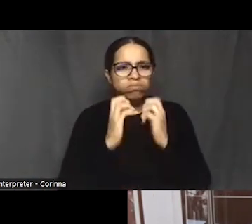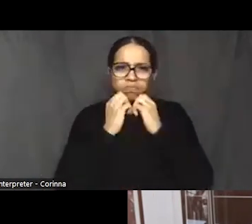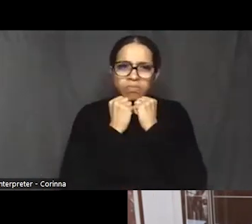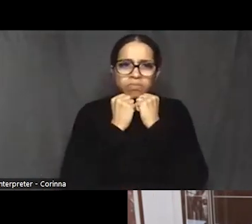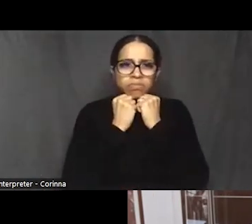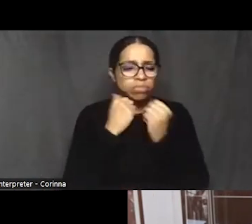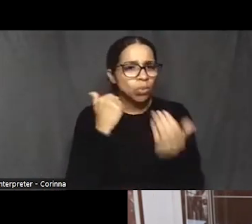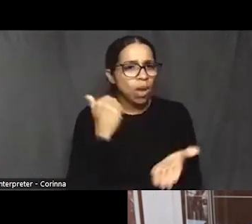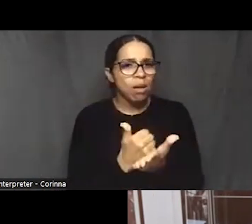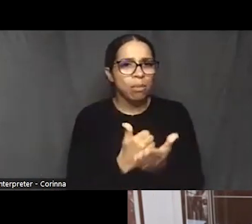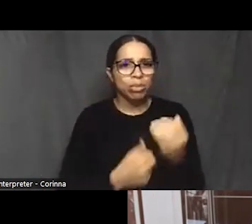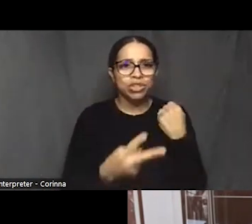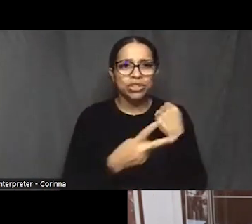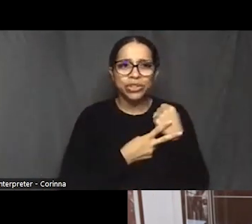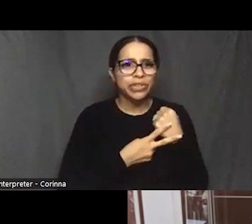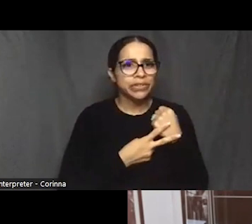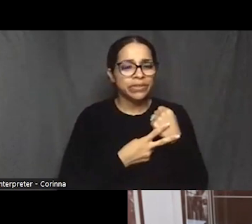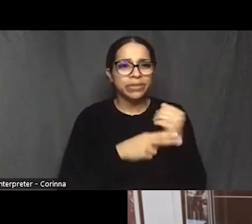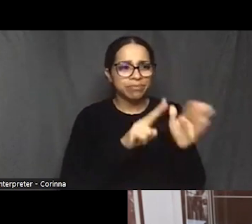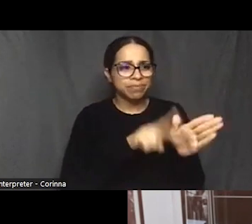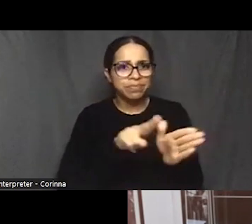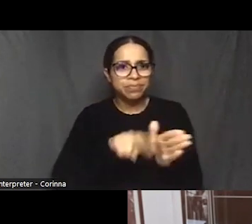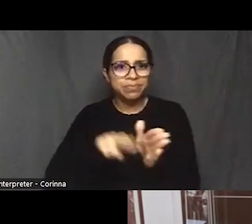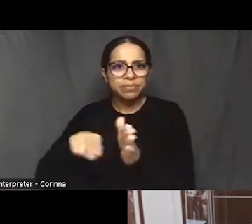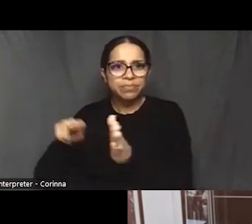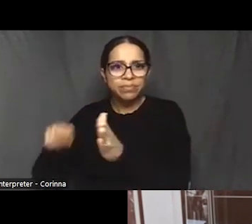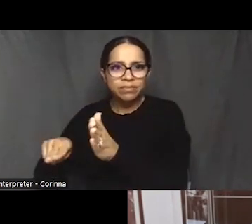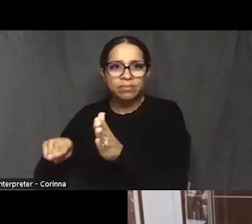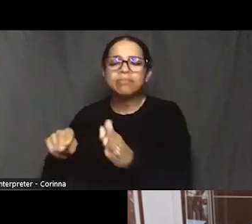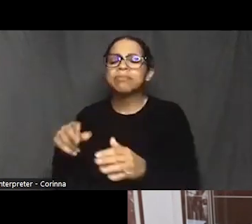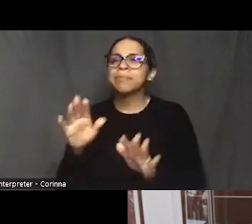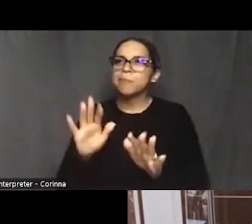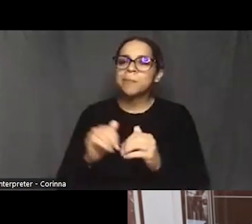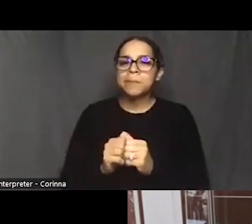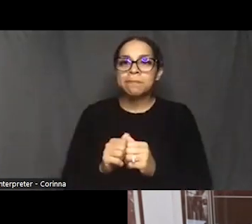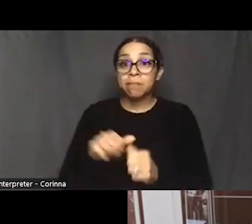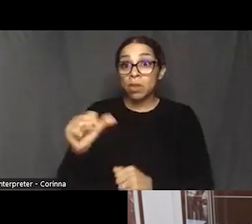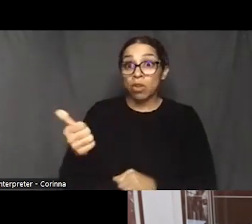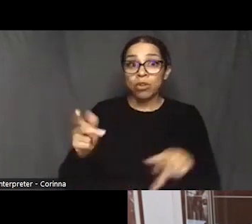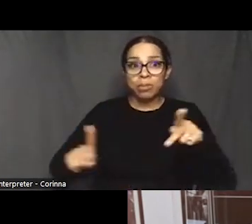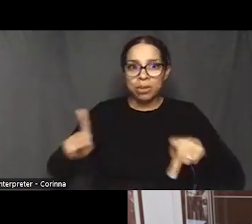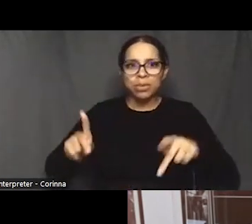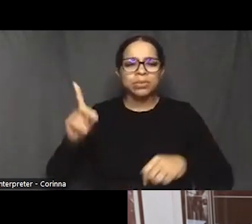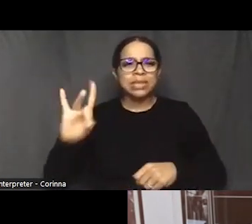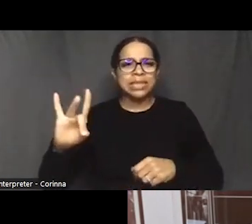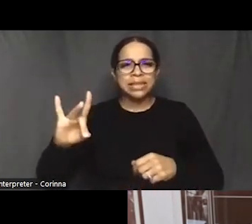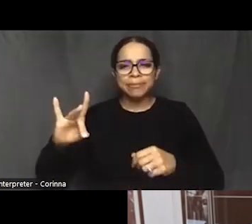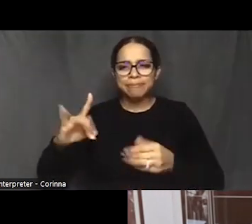I've had other people toss around some ideas as far as a statewide